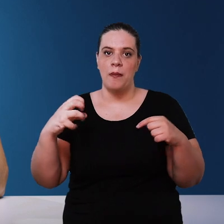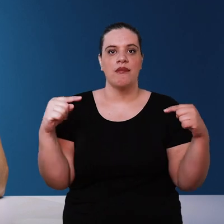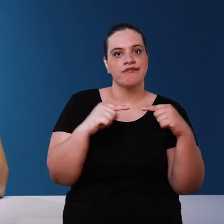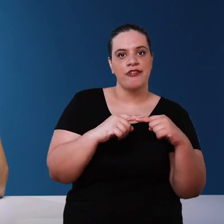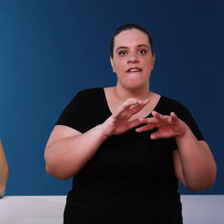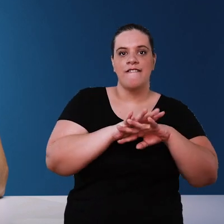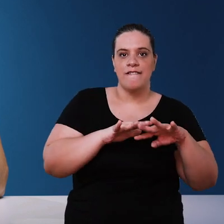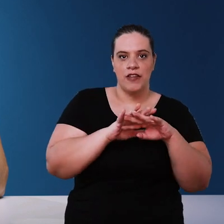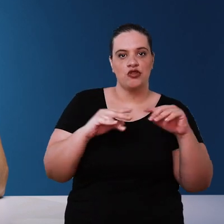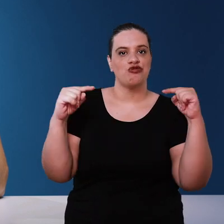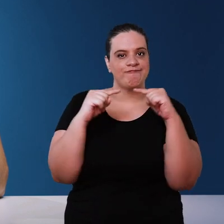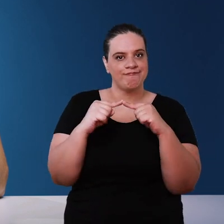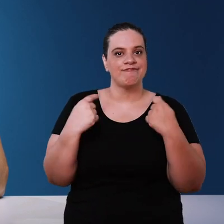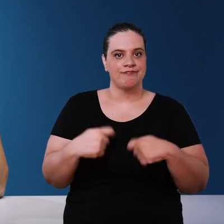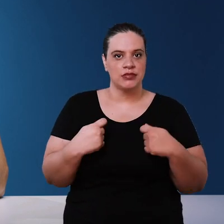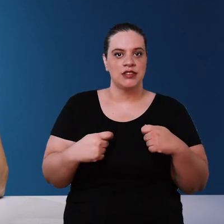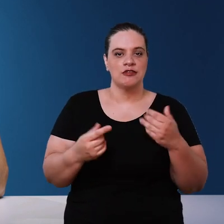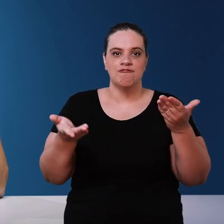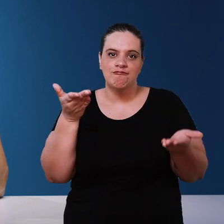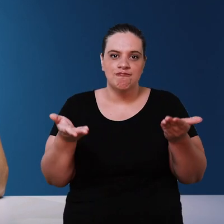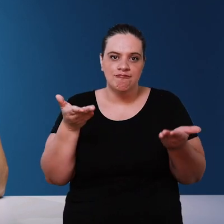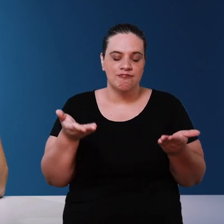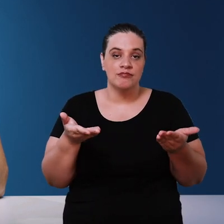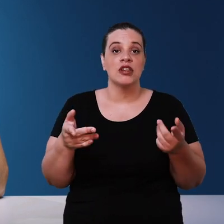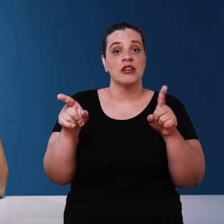is compatible with the filtration flow and you can